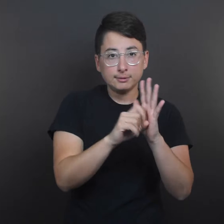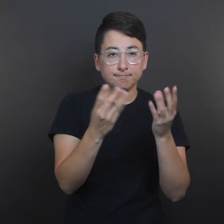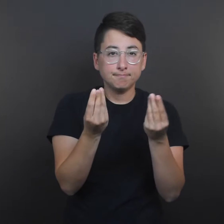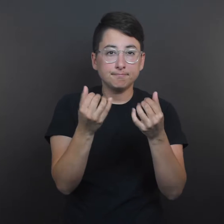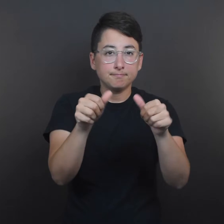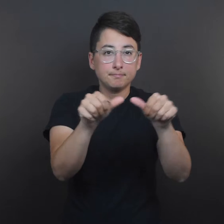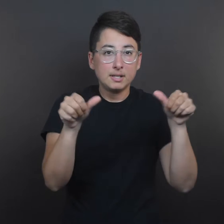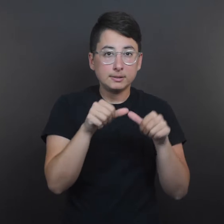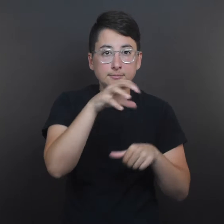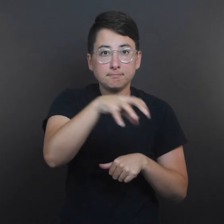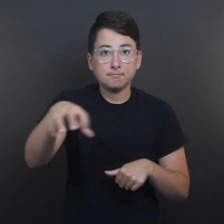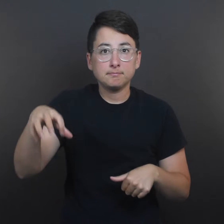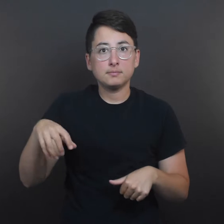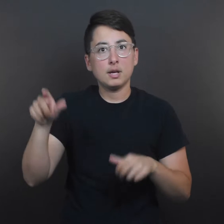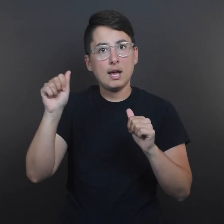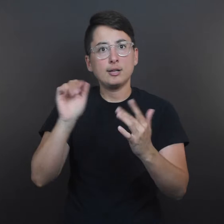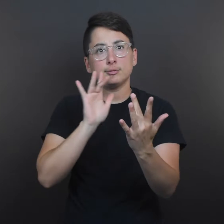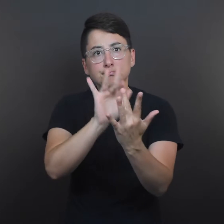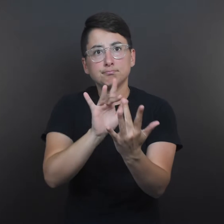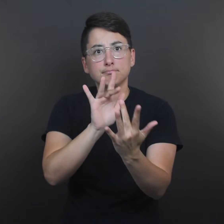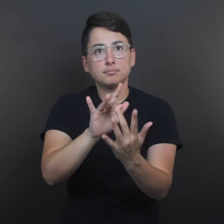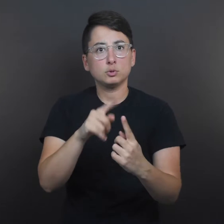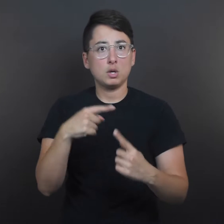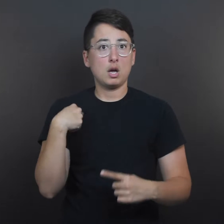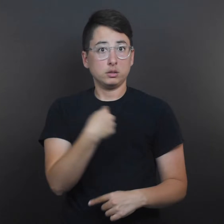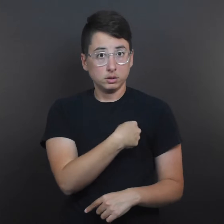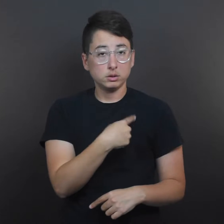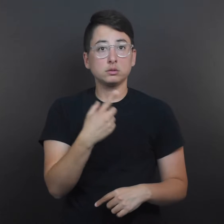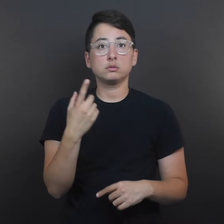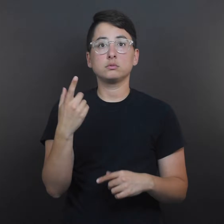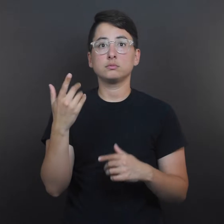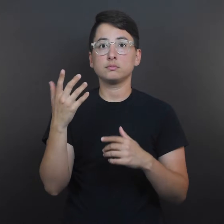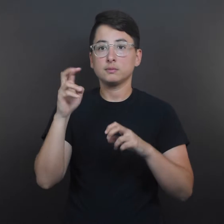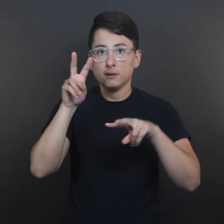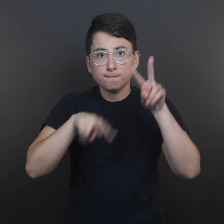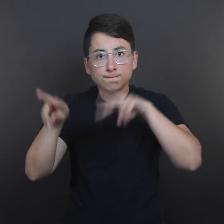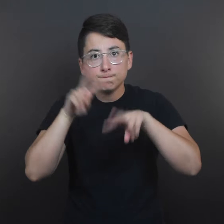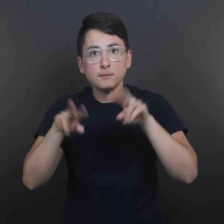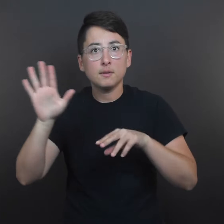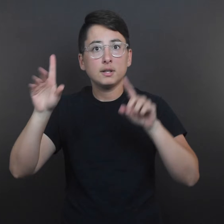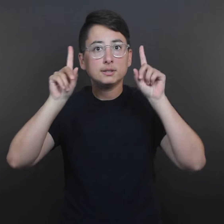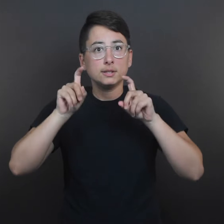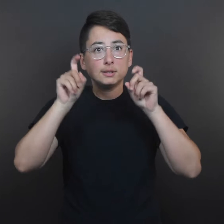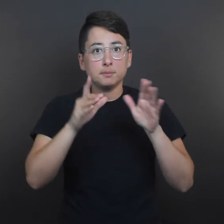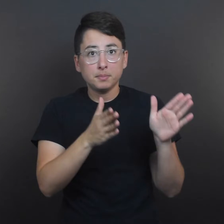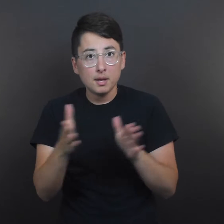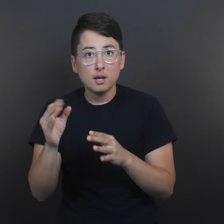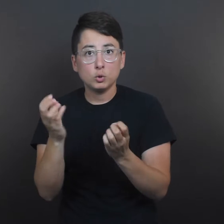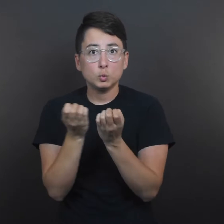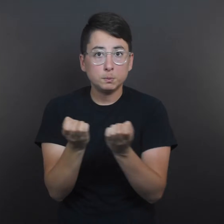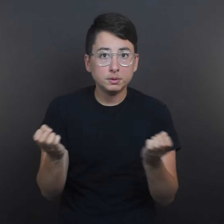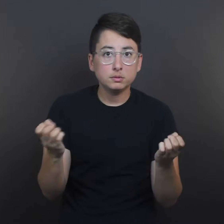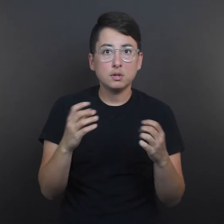“We make sure the jurisdictions can reach out to us, evaluate their test plans and the equipment